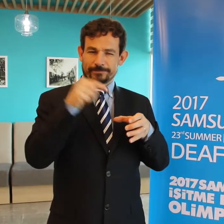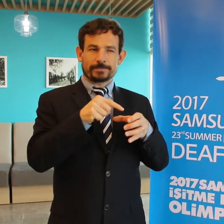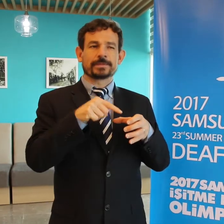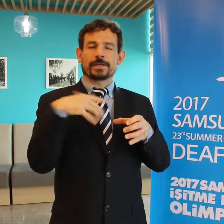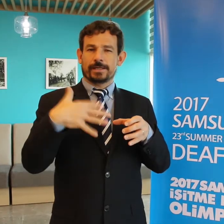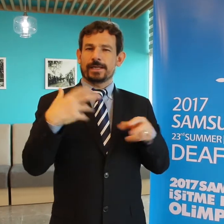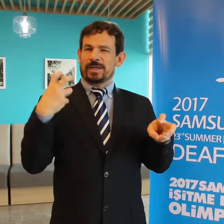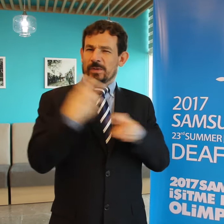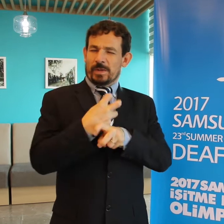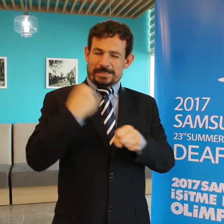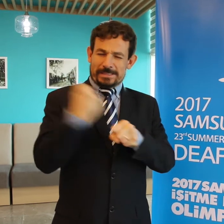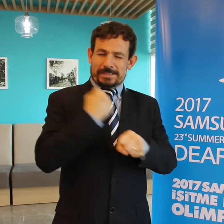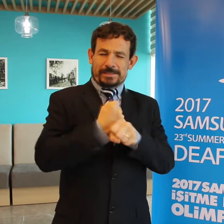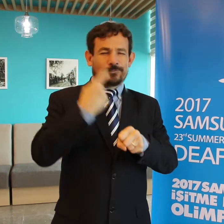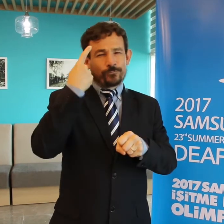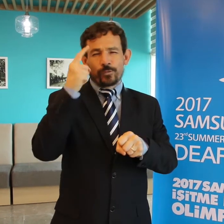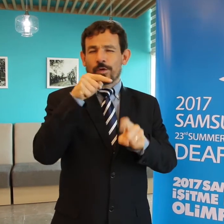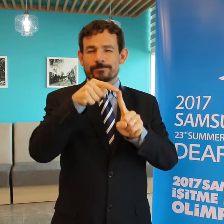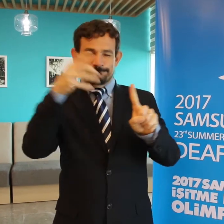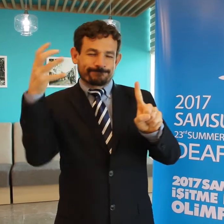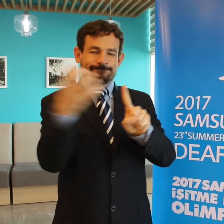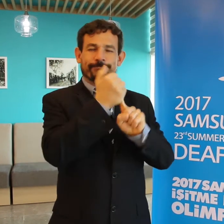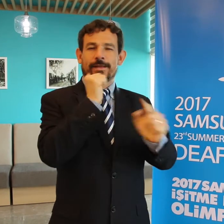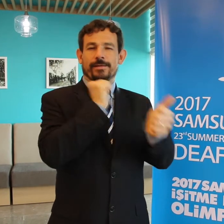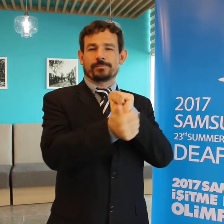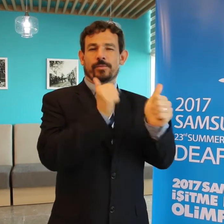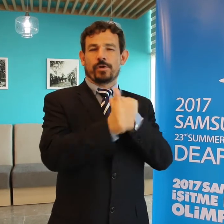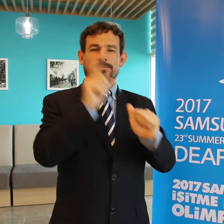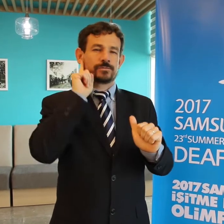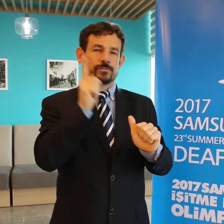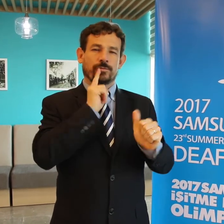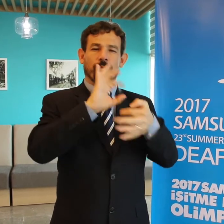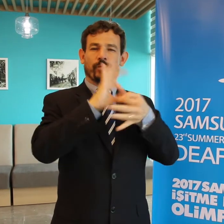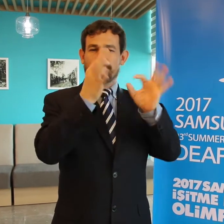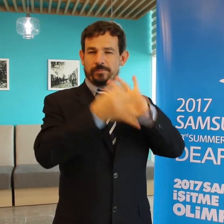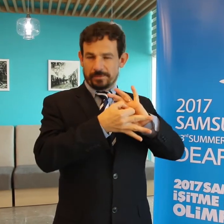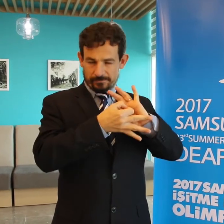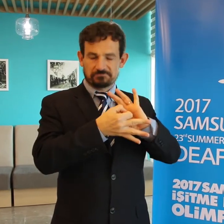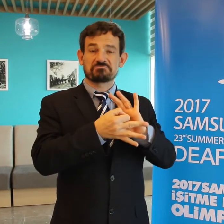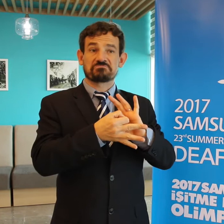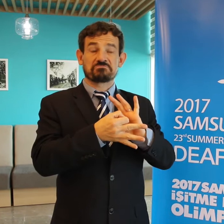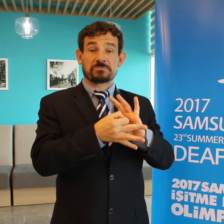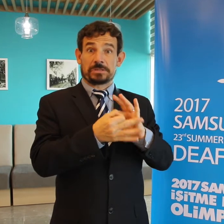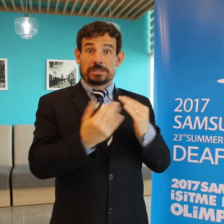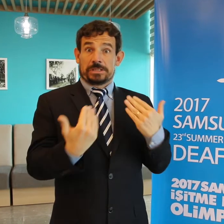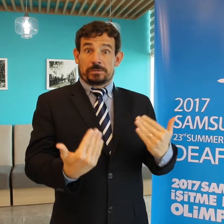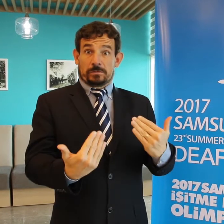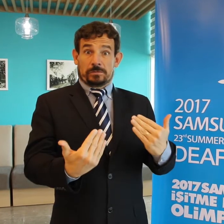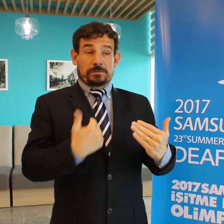Hello! Hello! We recently had the ICSD Executive Board meeting; one of our main topics was the focus on our Deaf athletes for this upcoming Summer Deaflympics.